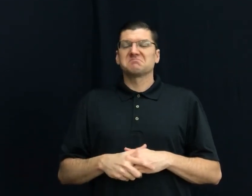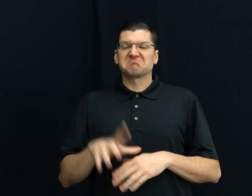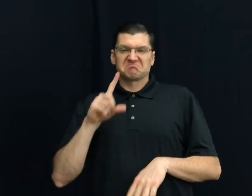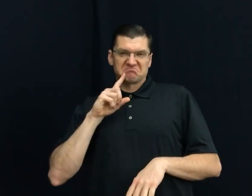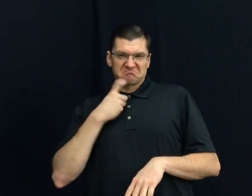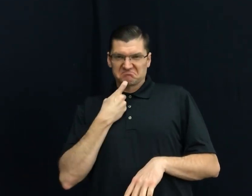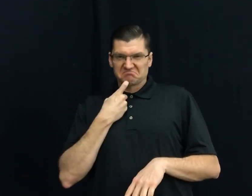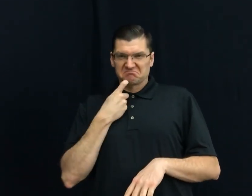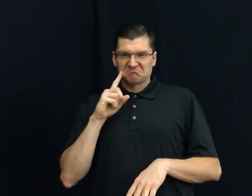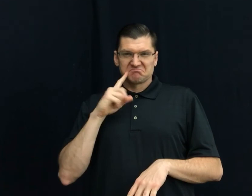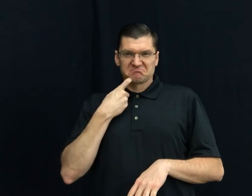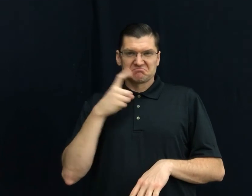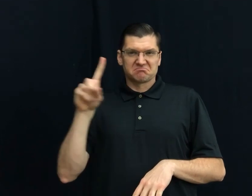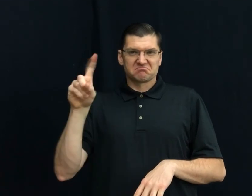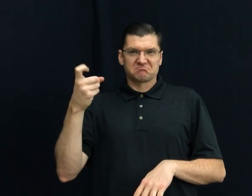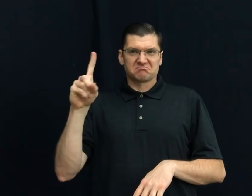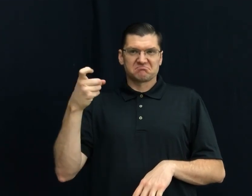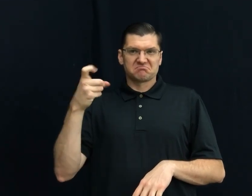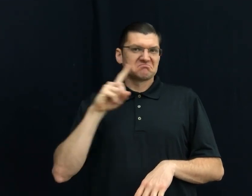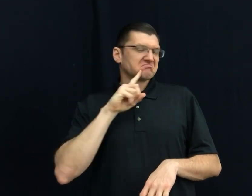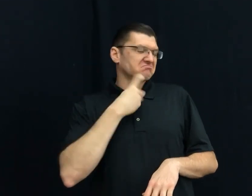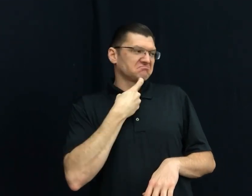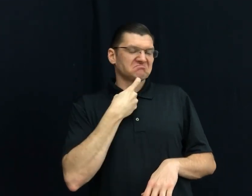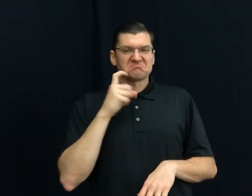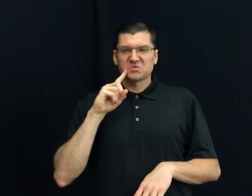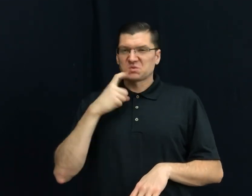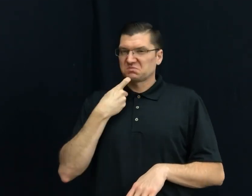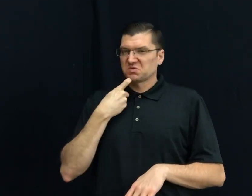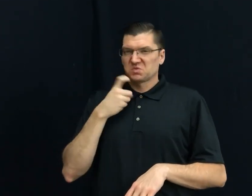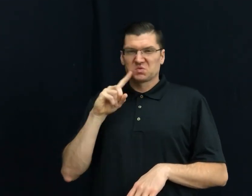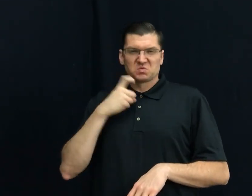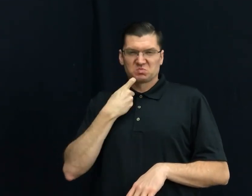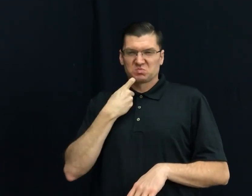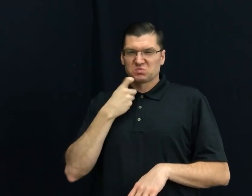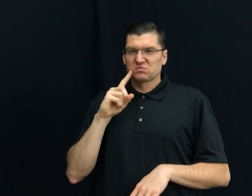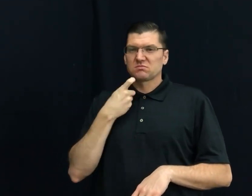77) JEALOUS / ENVY